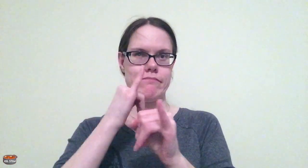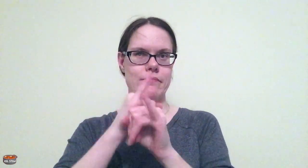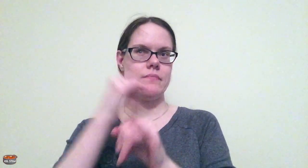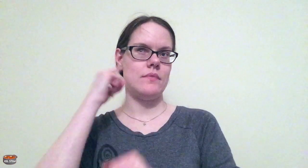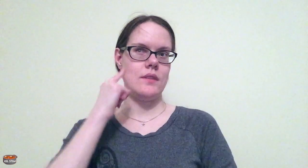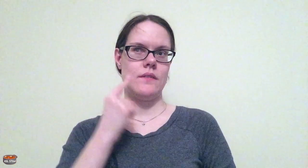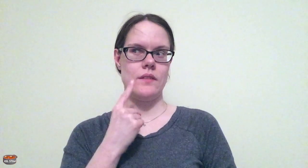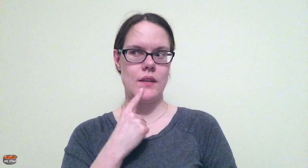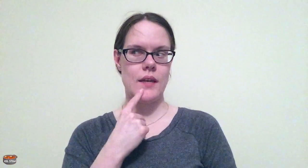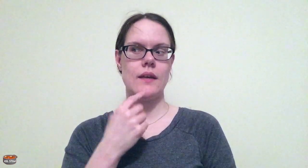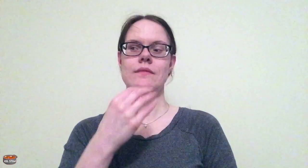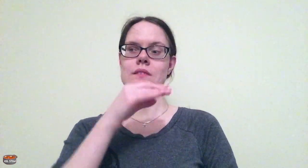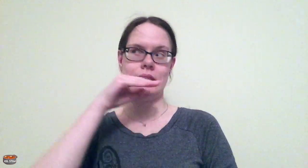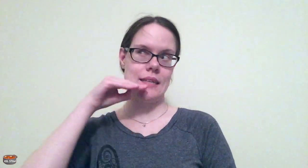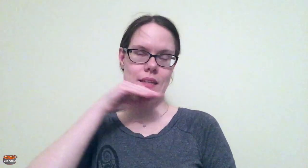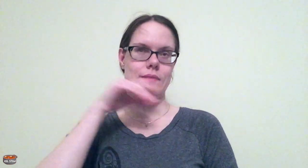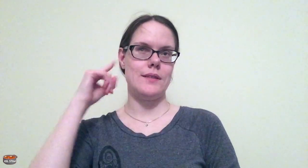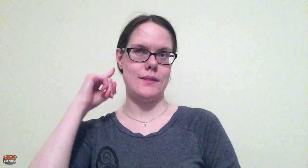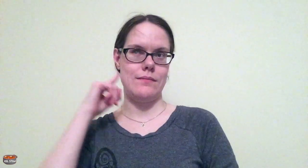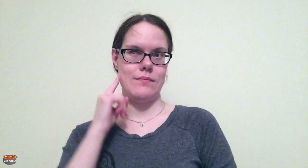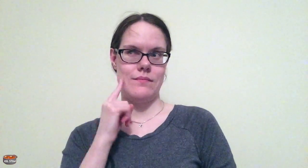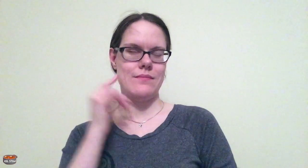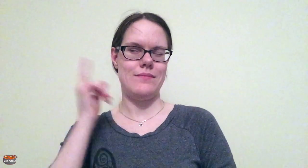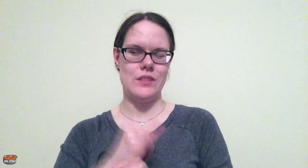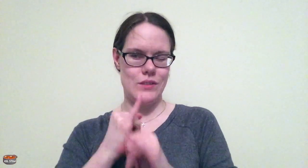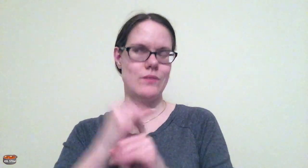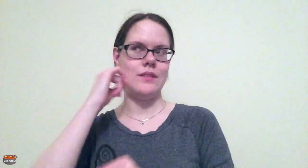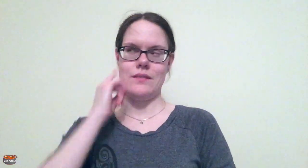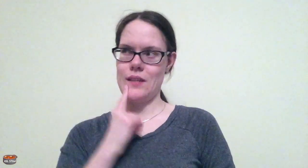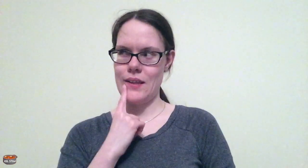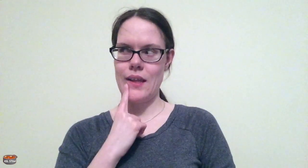School for the Deaf. That's where he received